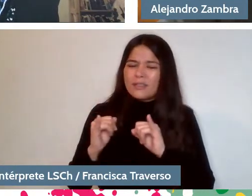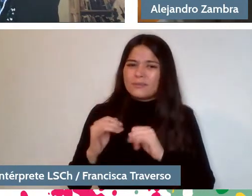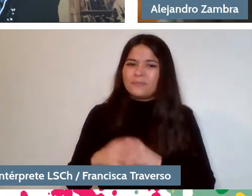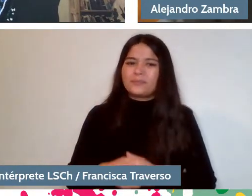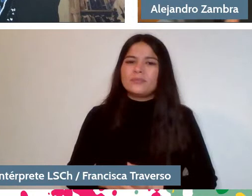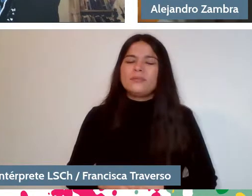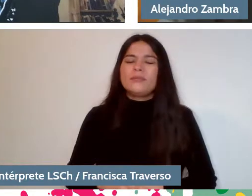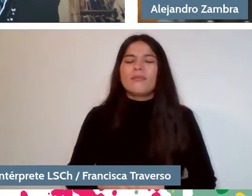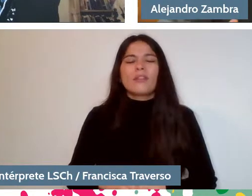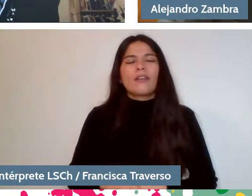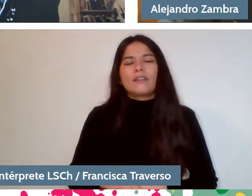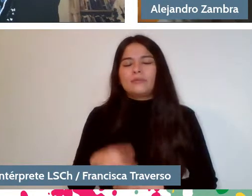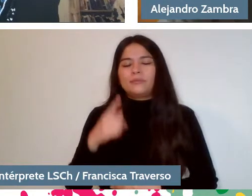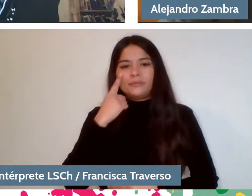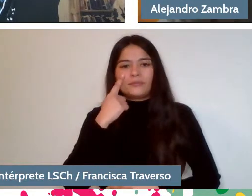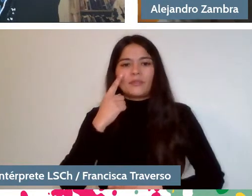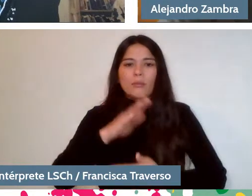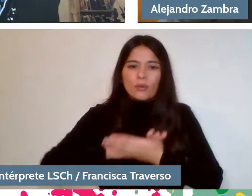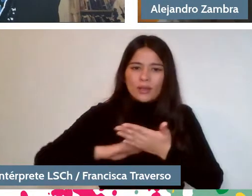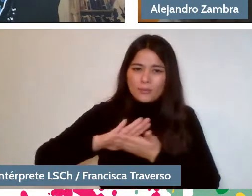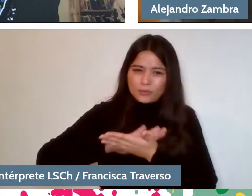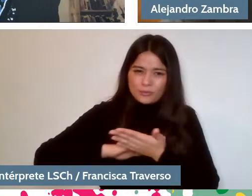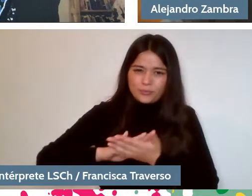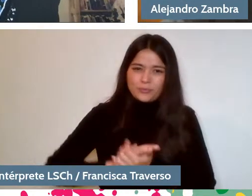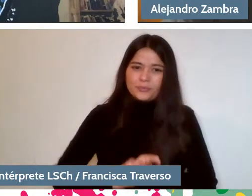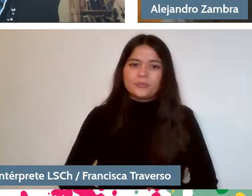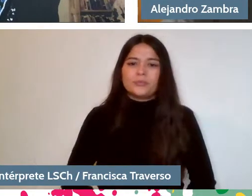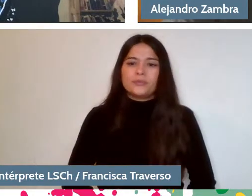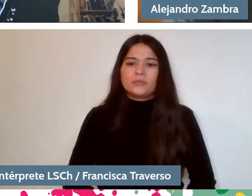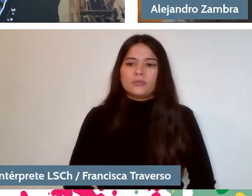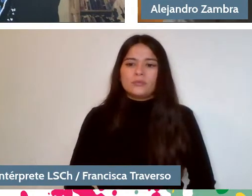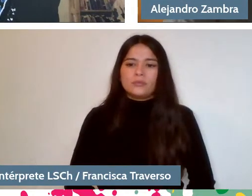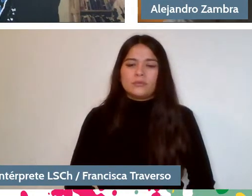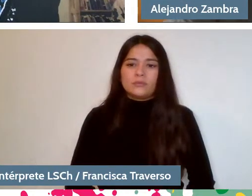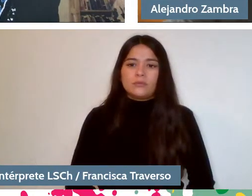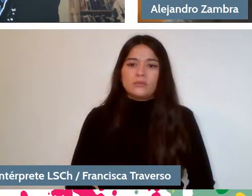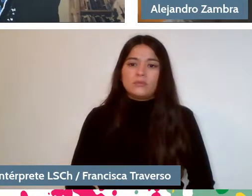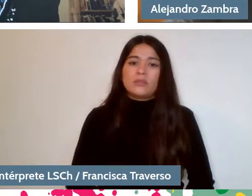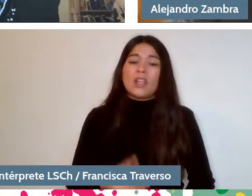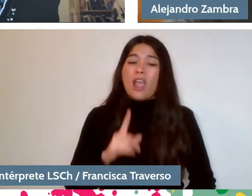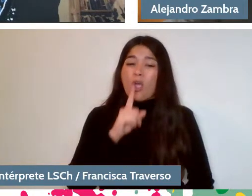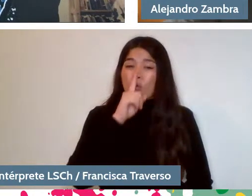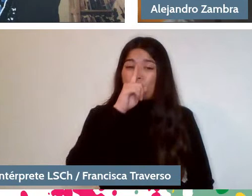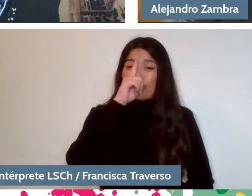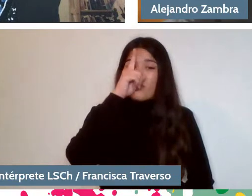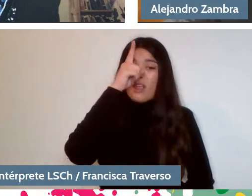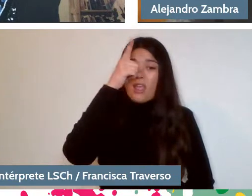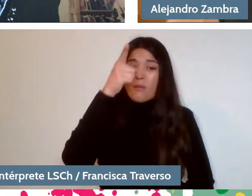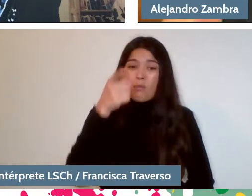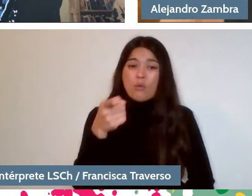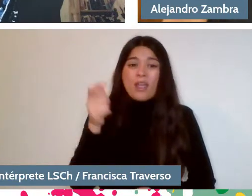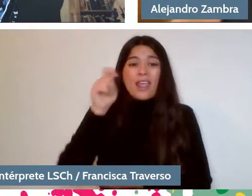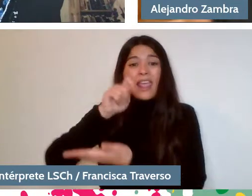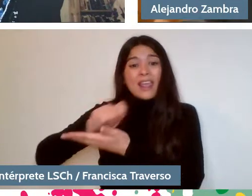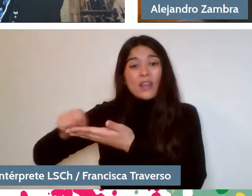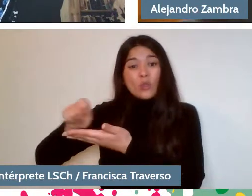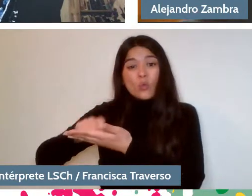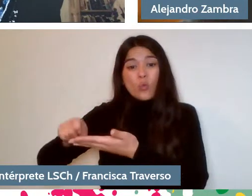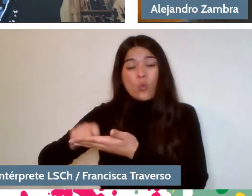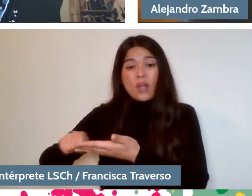Let's see, for example, we have become used to writing and reading going through different places.